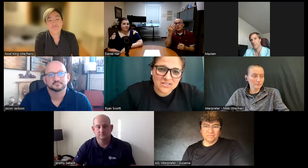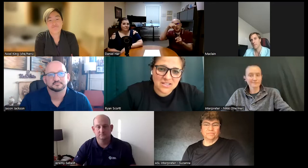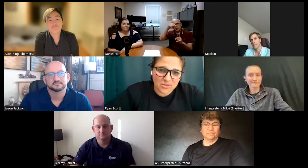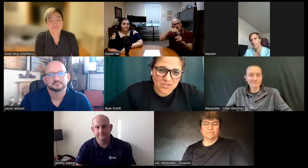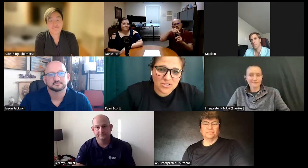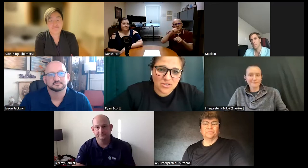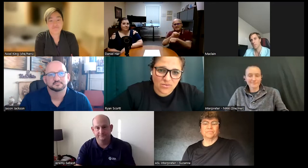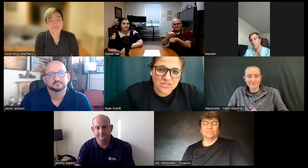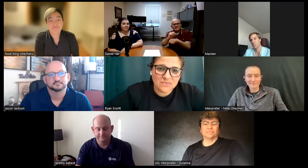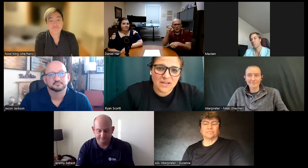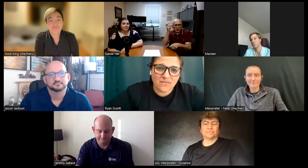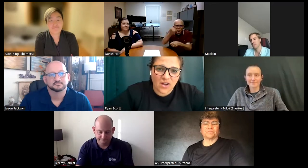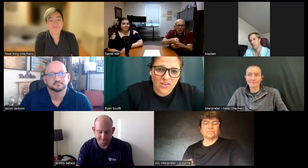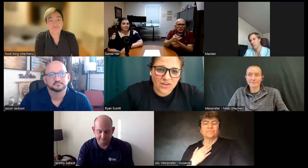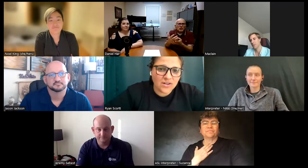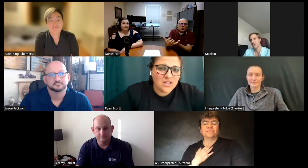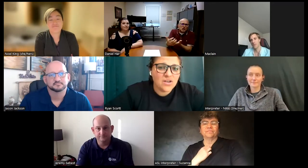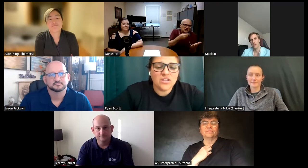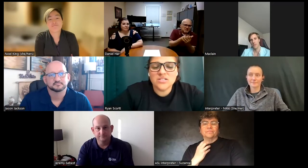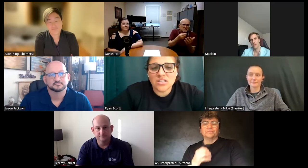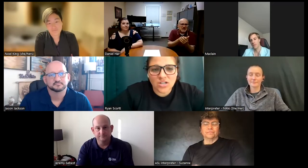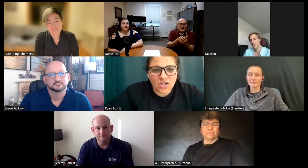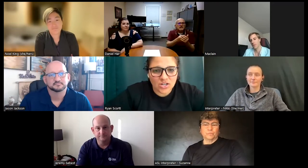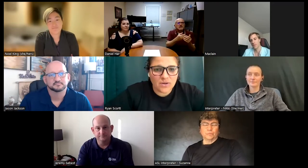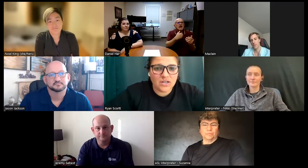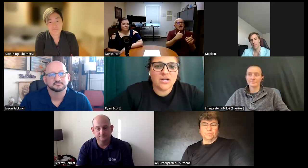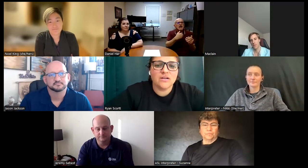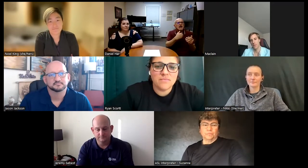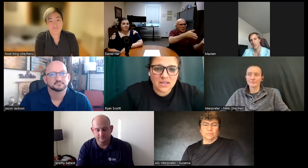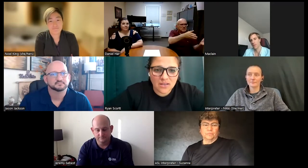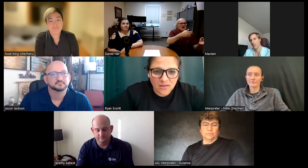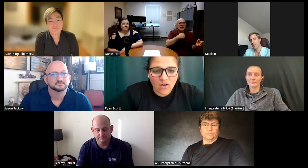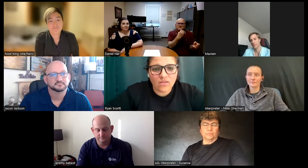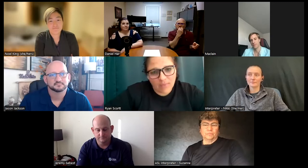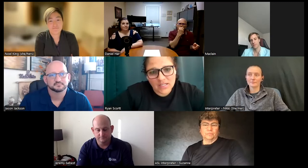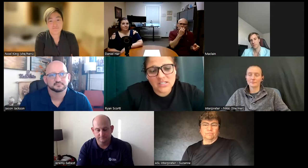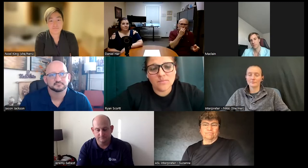parents similar to yours my father such a hard worker making all money to